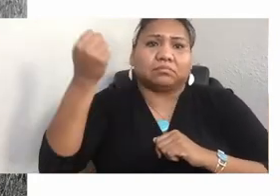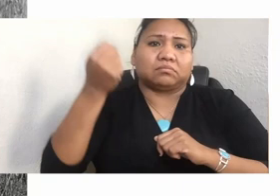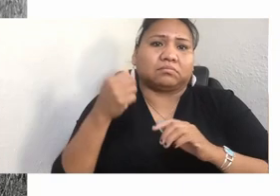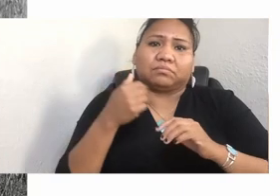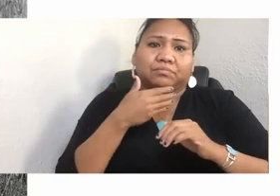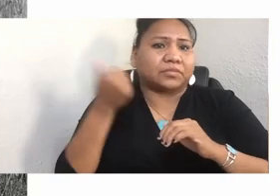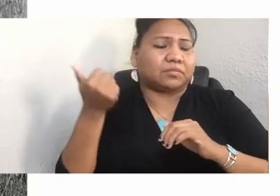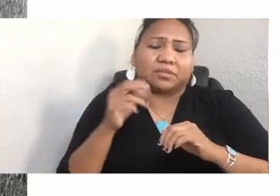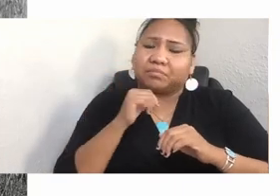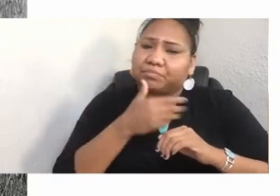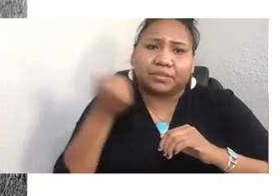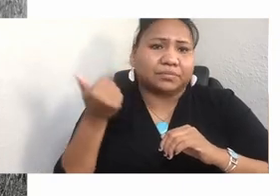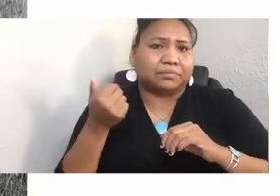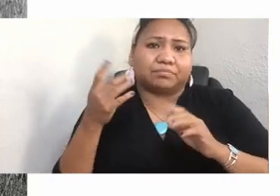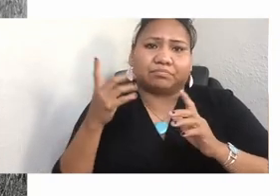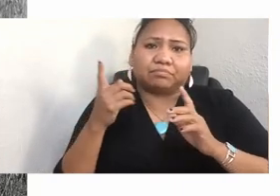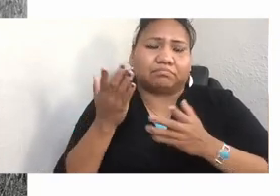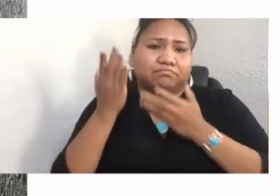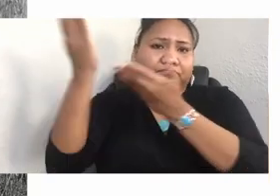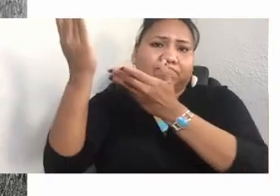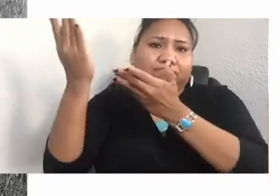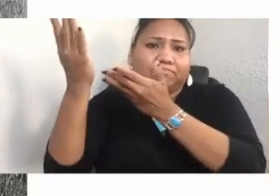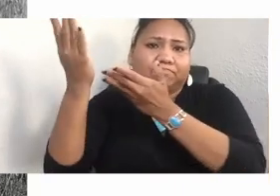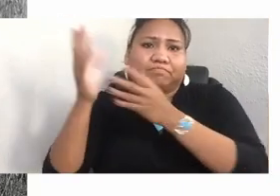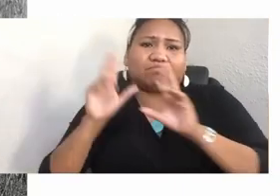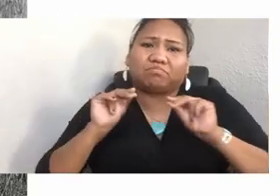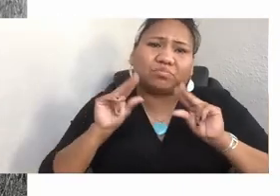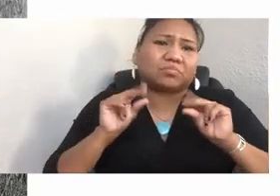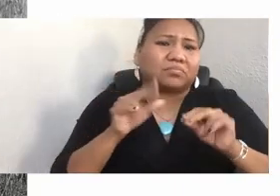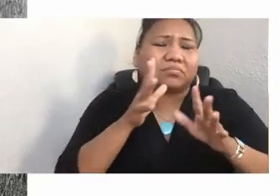And she said, grandma, please. We're not ready to let you go yet. Please come home.